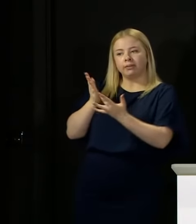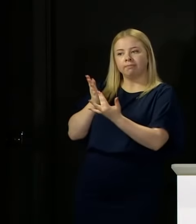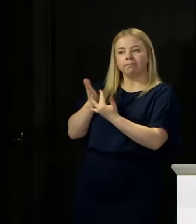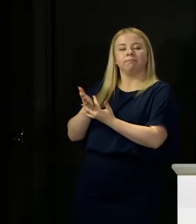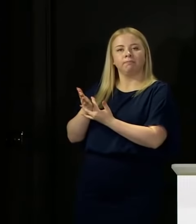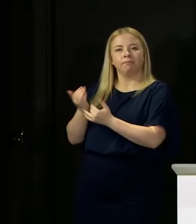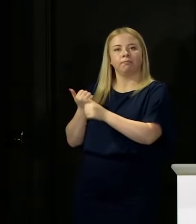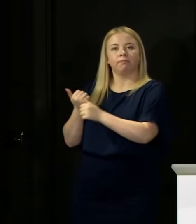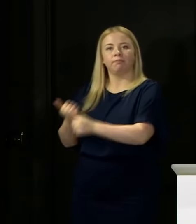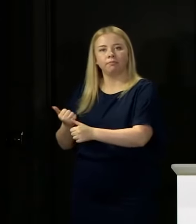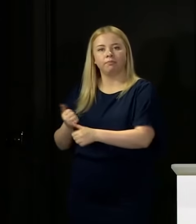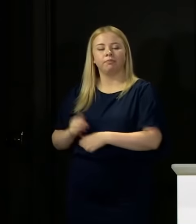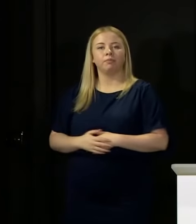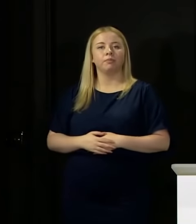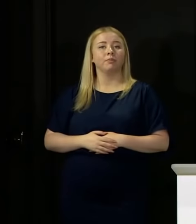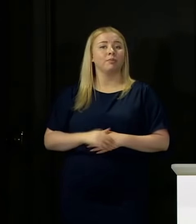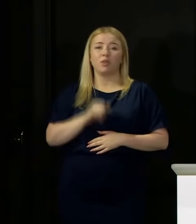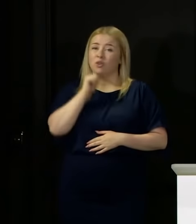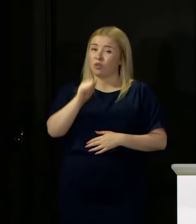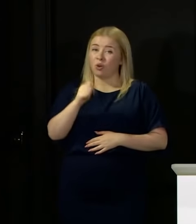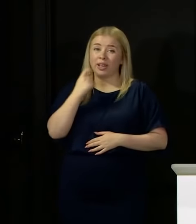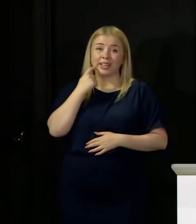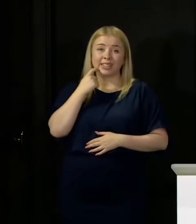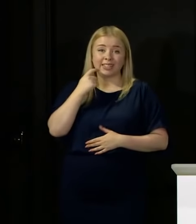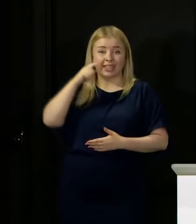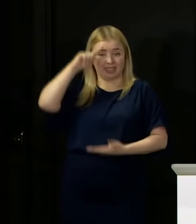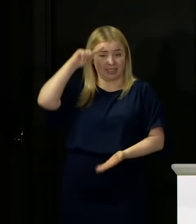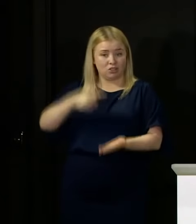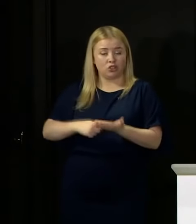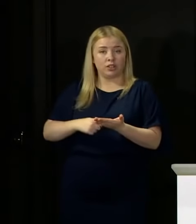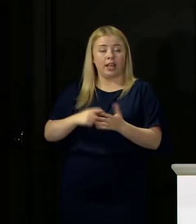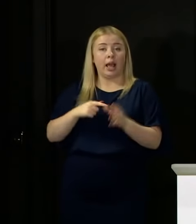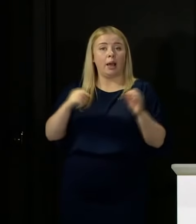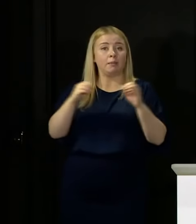These are not going to be easy judgments in Aberdeen or any other area where the situations